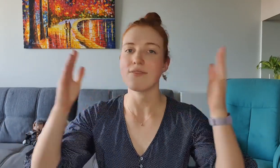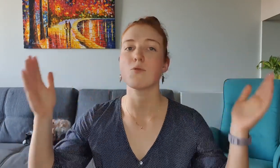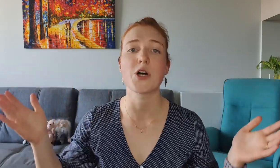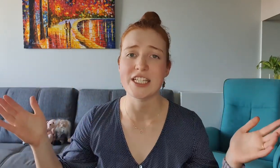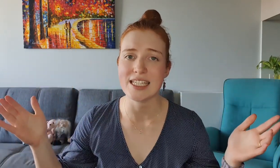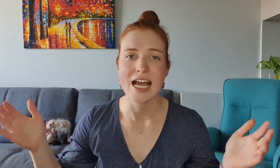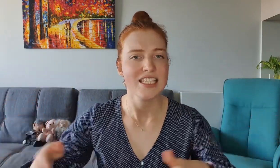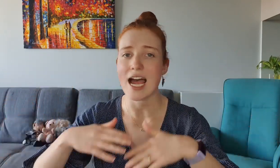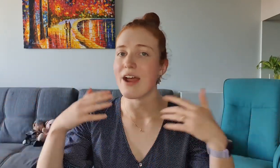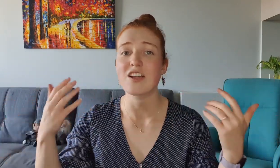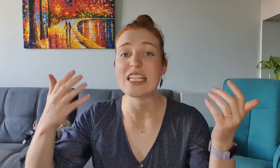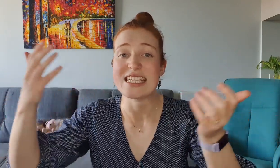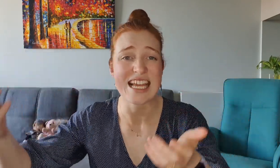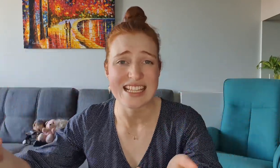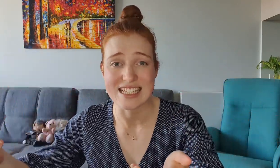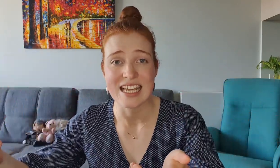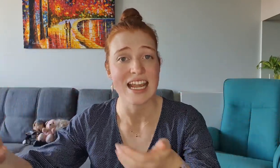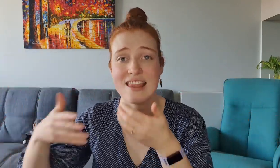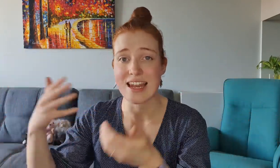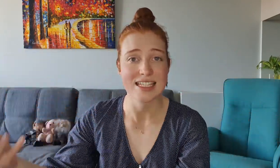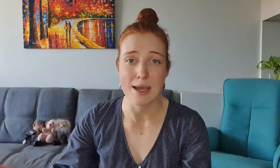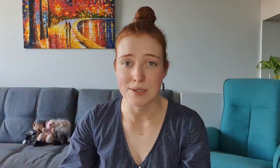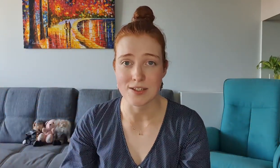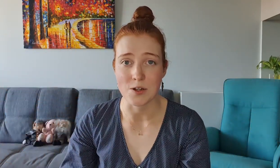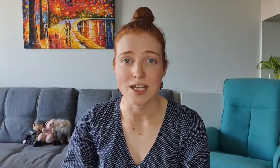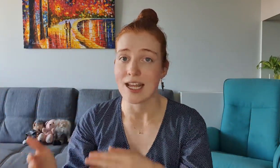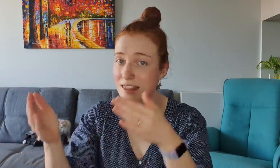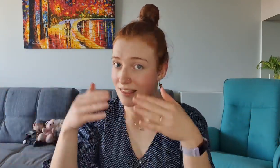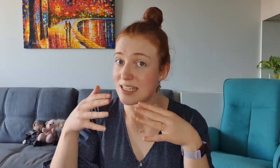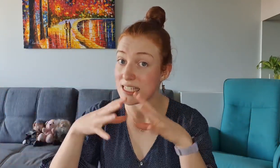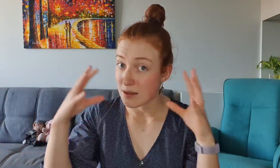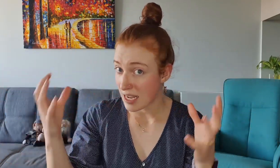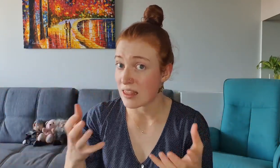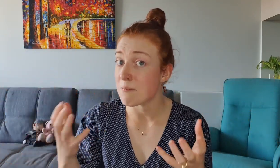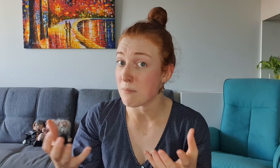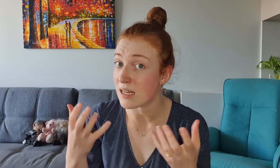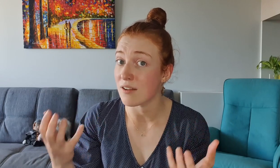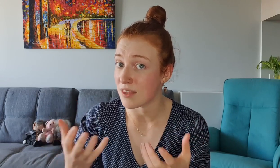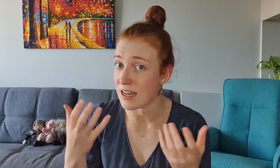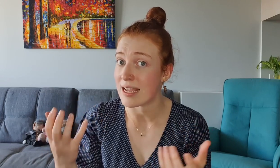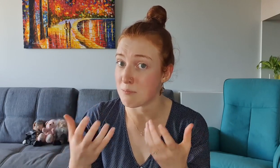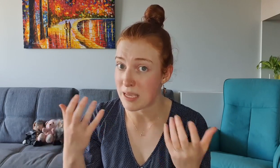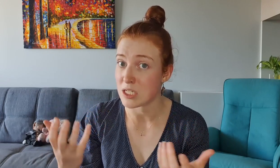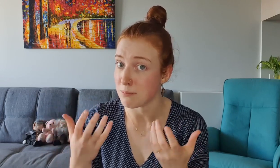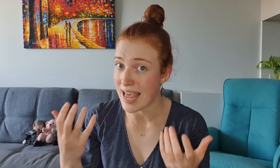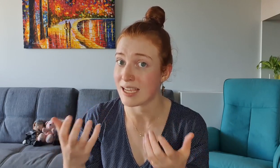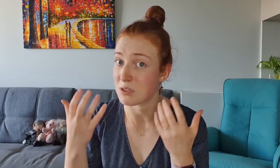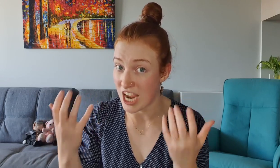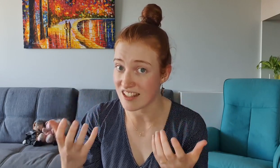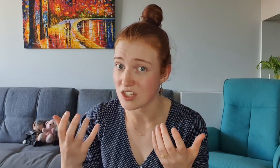Even worse, Tyra actually says in the next episode that this in-the-middle-of-the-night pitch black challenge